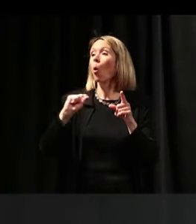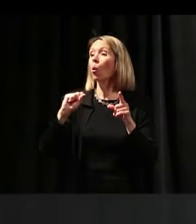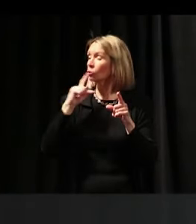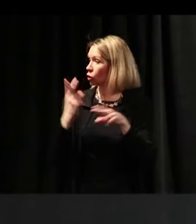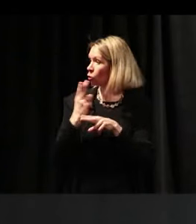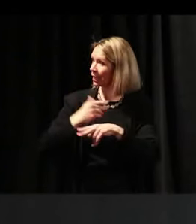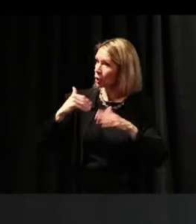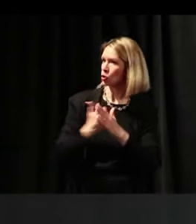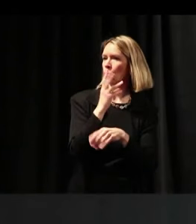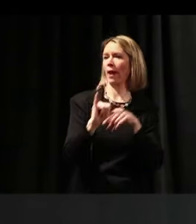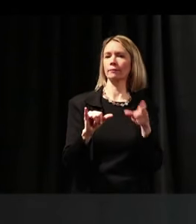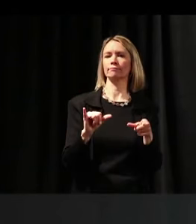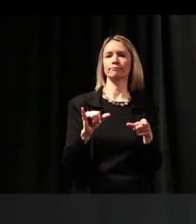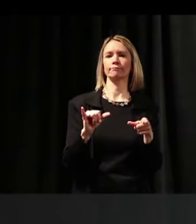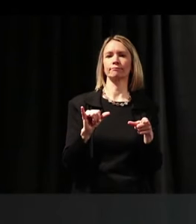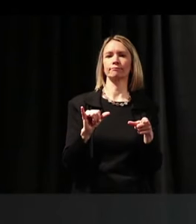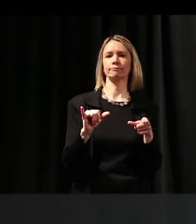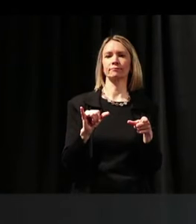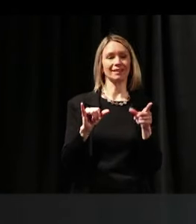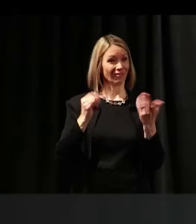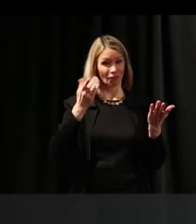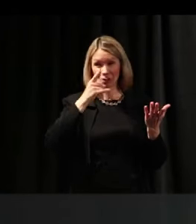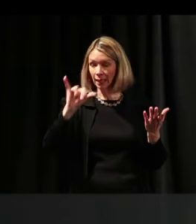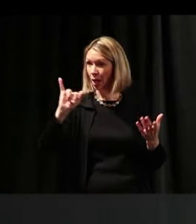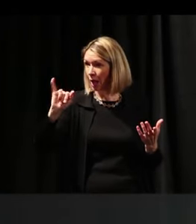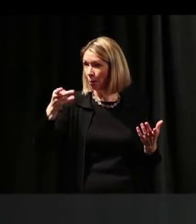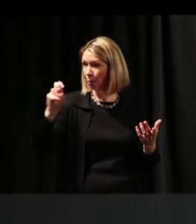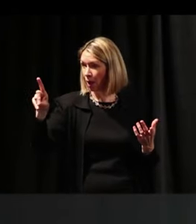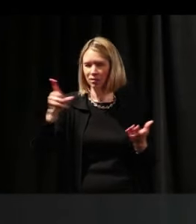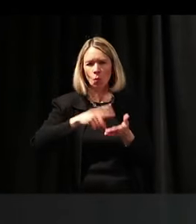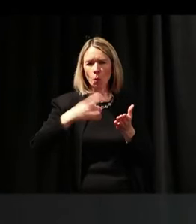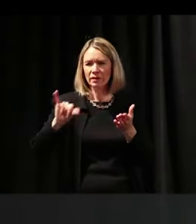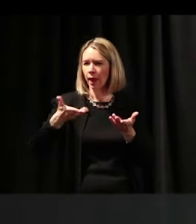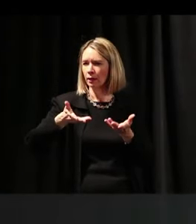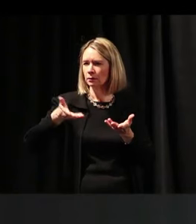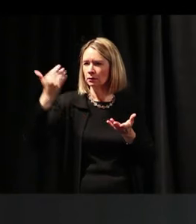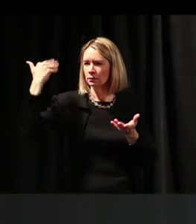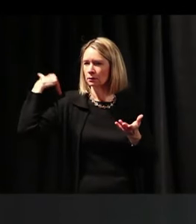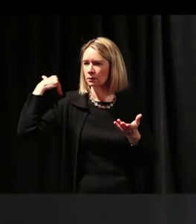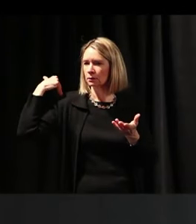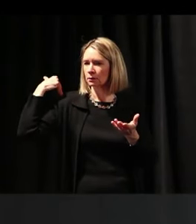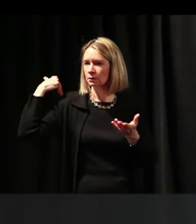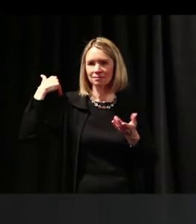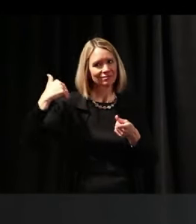What was the iPod? Hum. It wasn't something old.